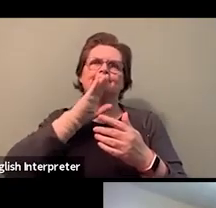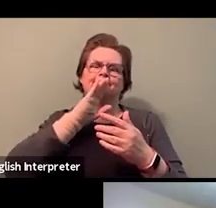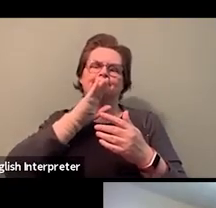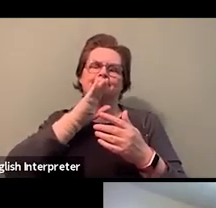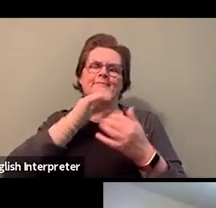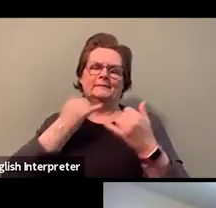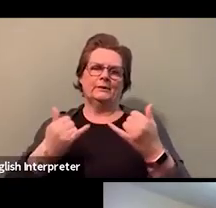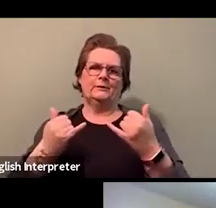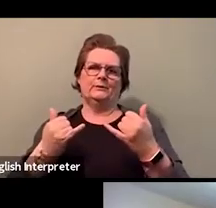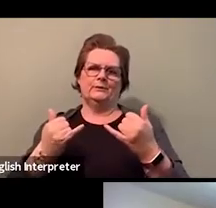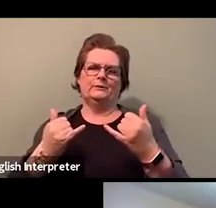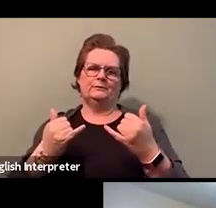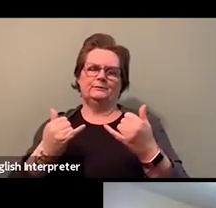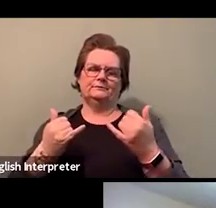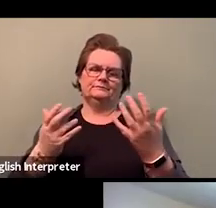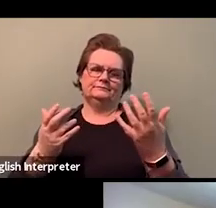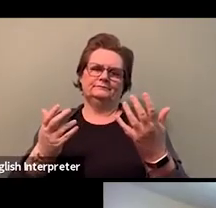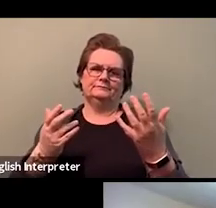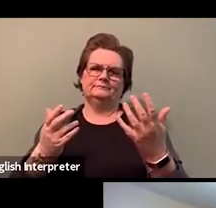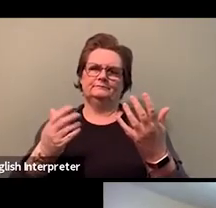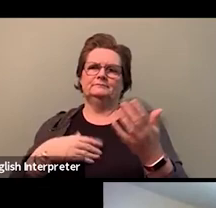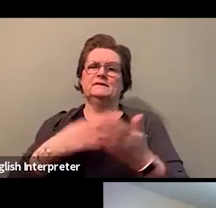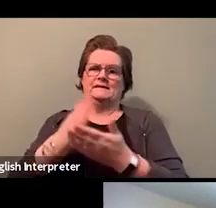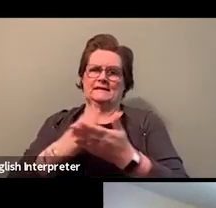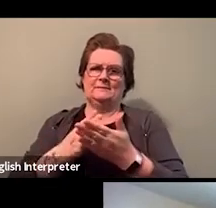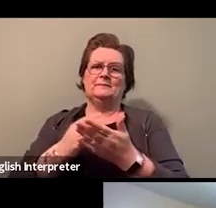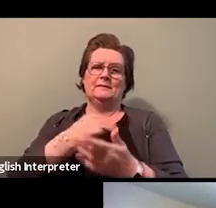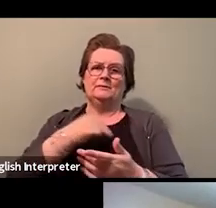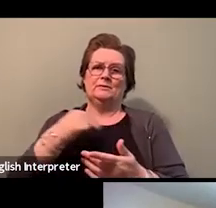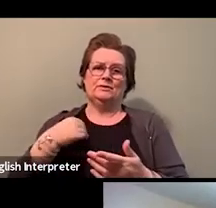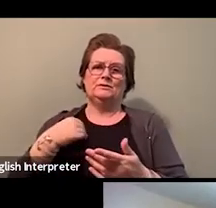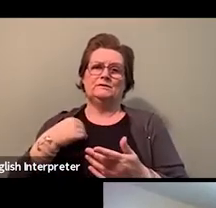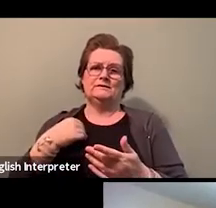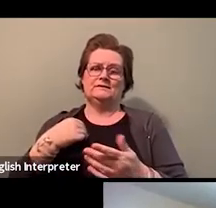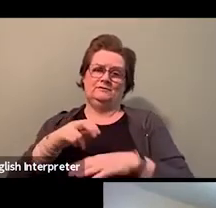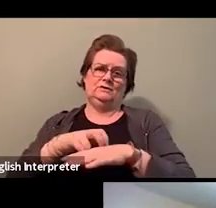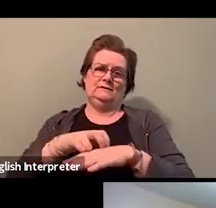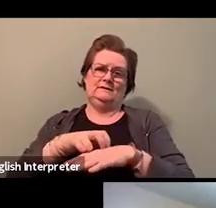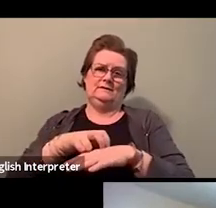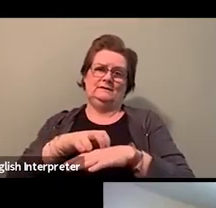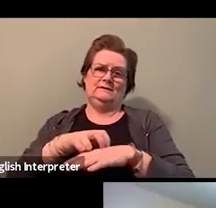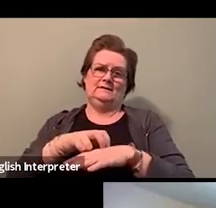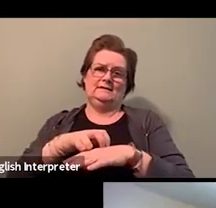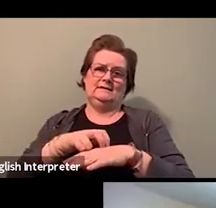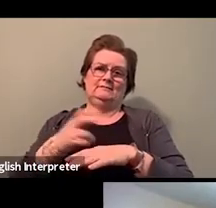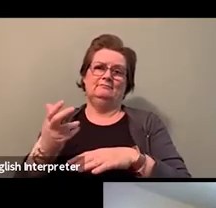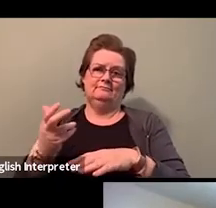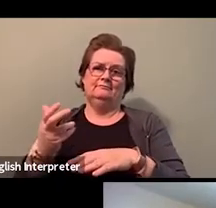and we have a lot of members that are afraid to actually start to do this work, 'cause they are afraid